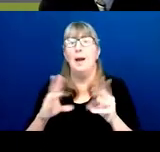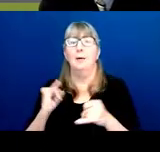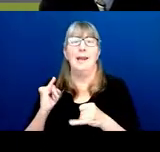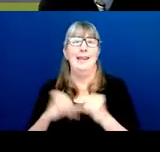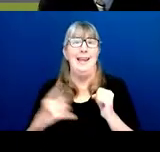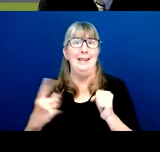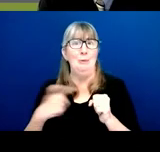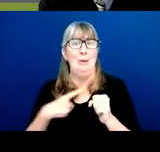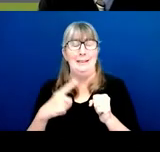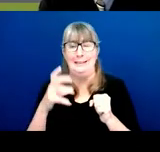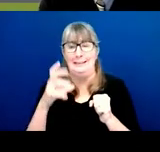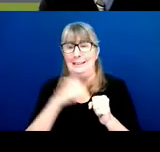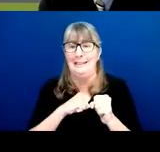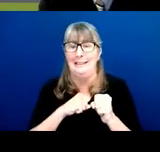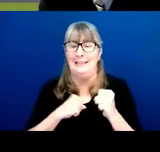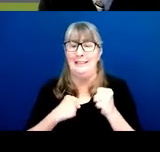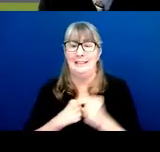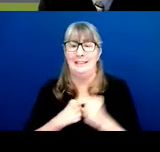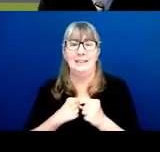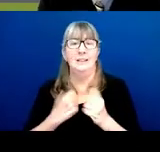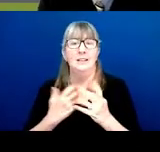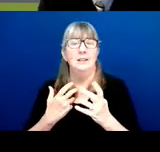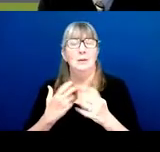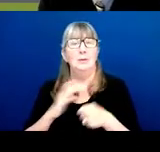It's high pressure here.